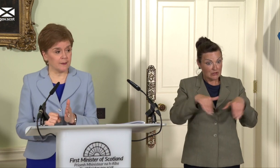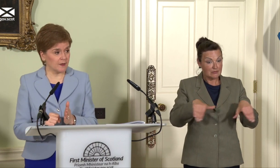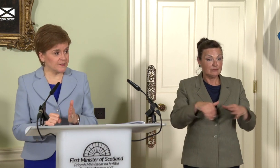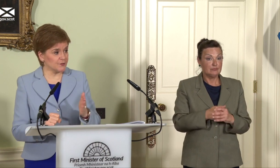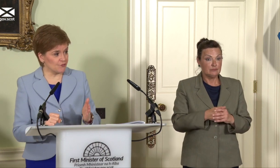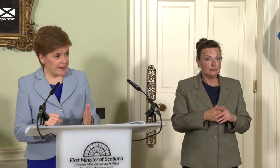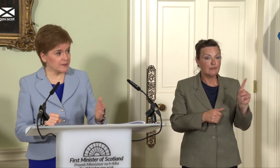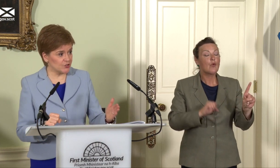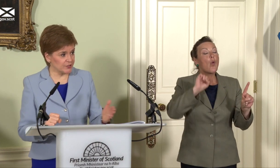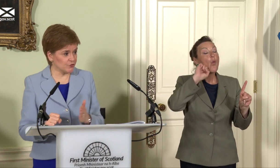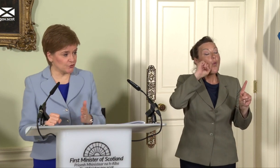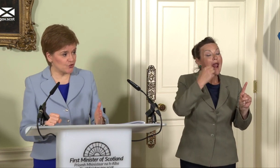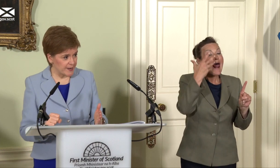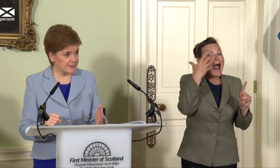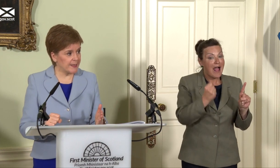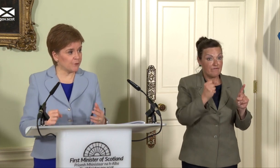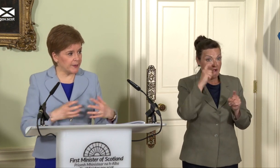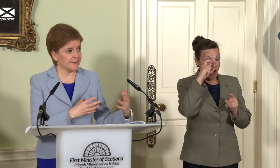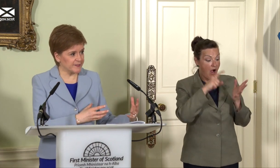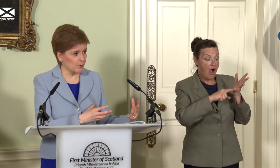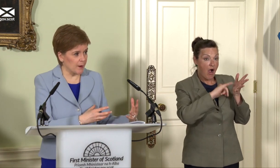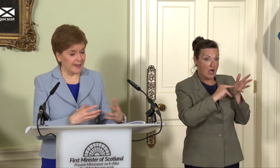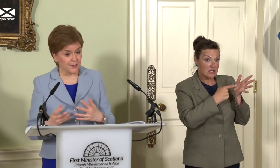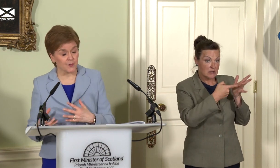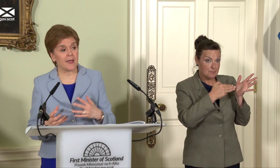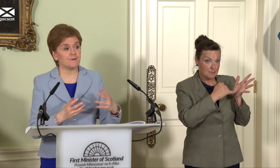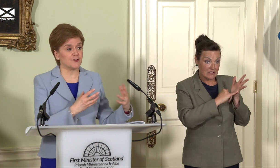customs and regulatory issues on trade if we are in the single market. I think the benefits of